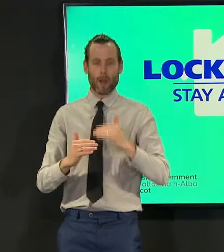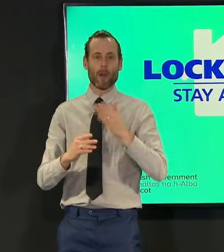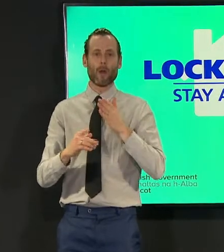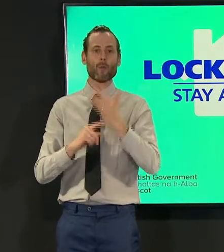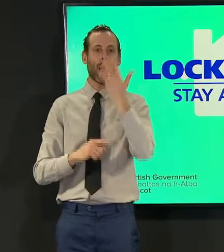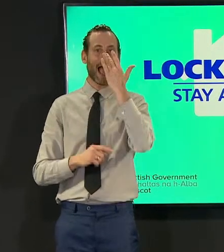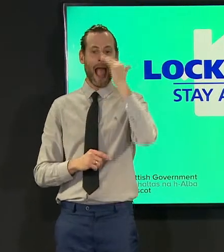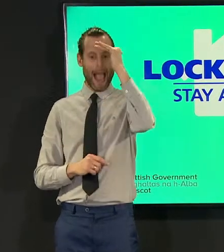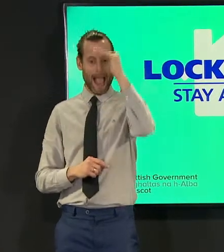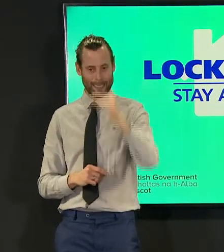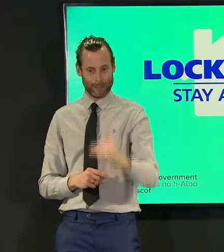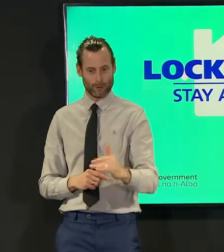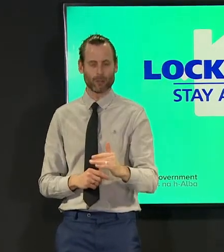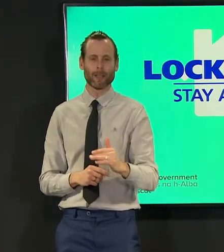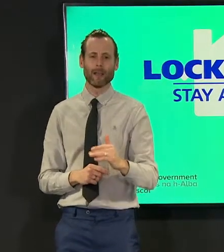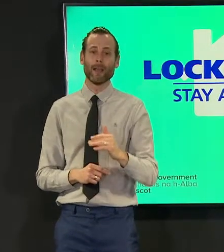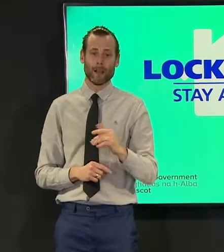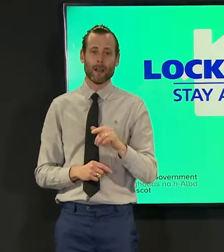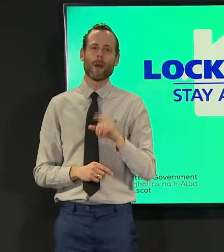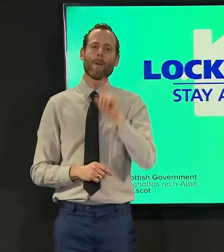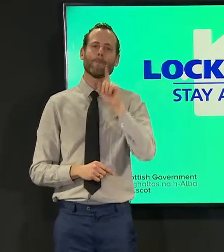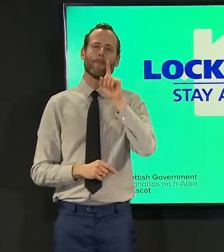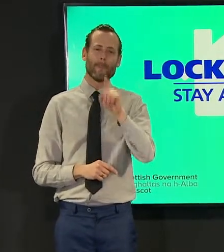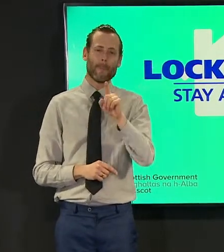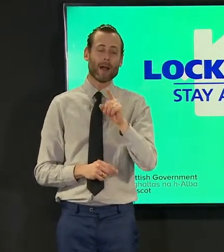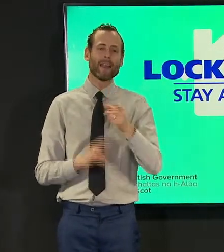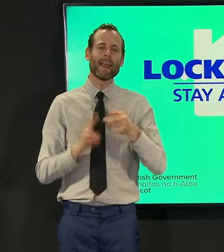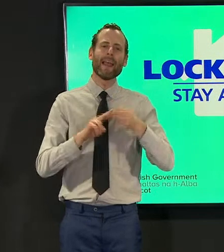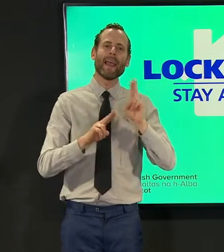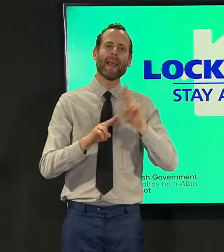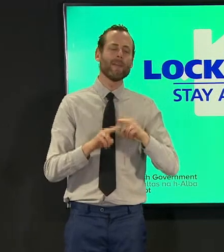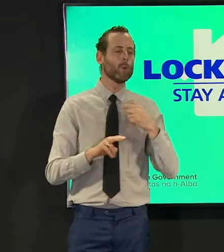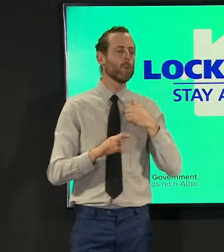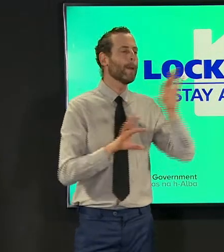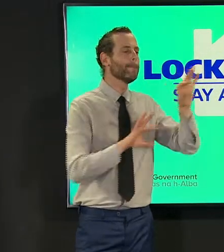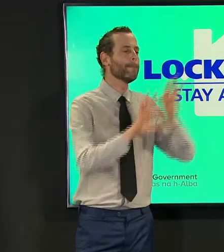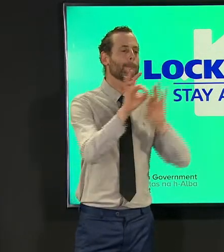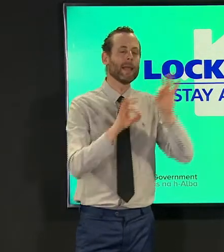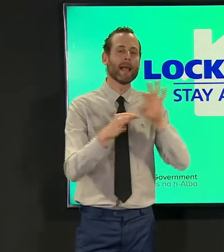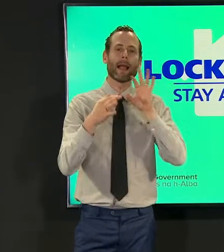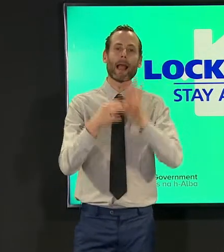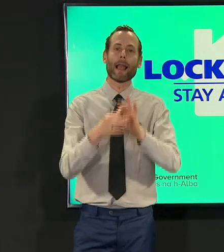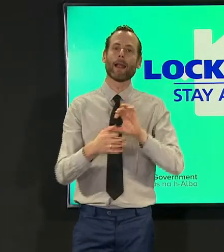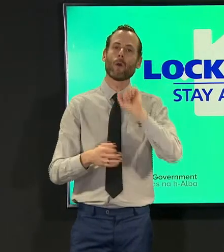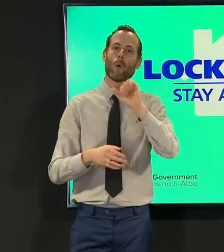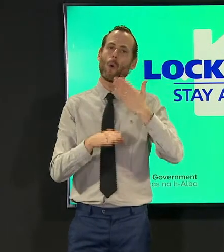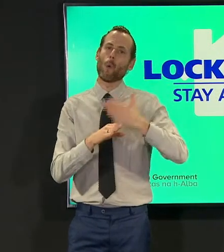who is a teacher who works for the police force who does something else that takes longer